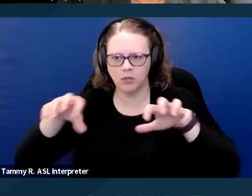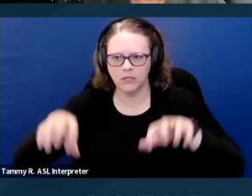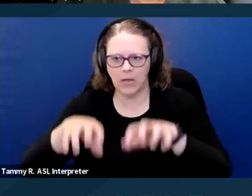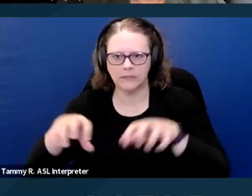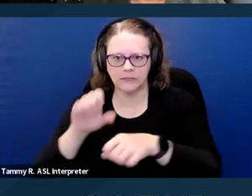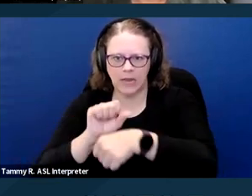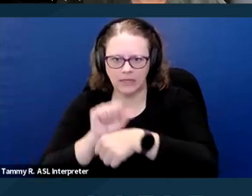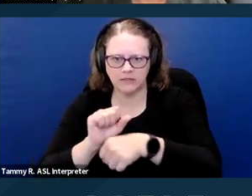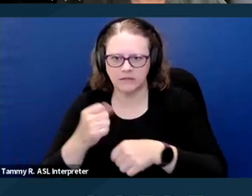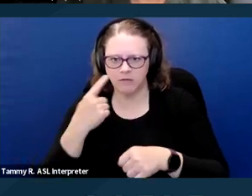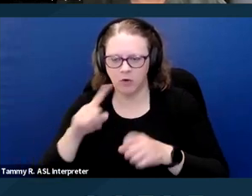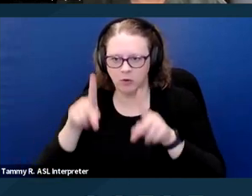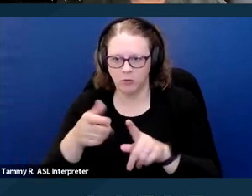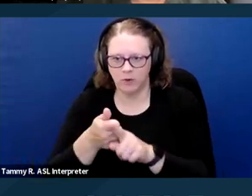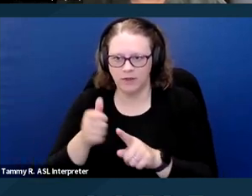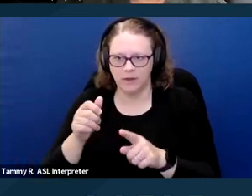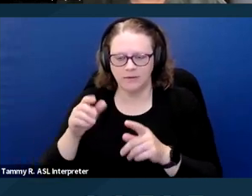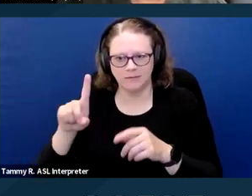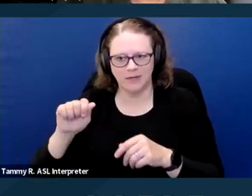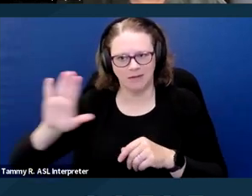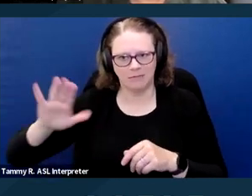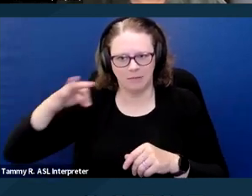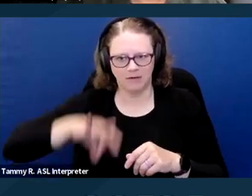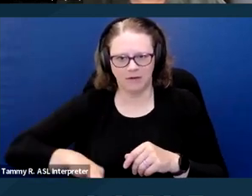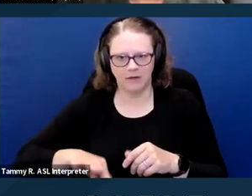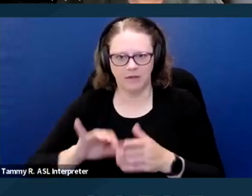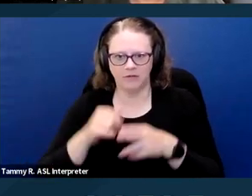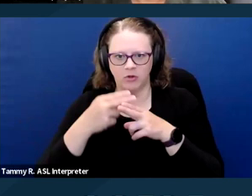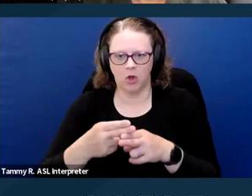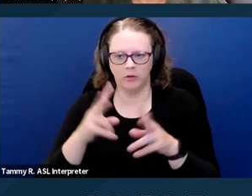with a disability. And that's also referred to as a service animal